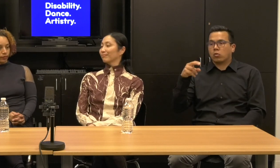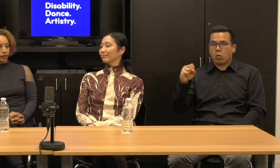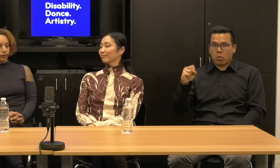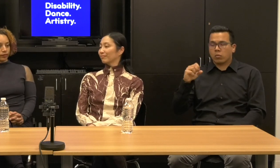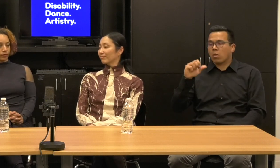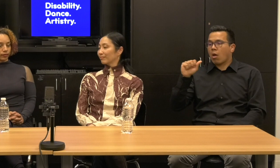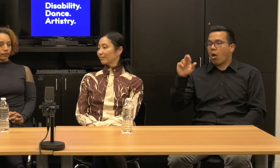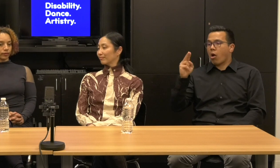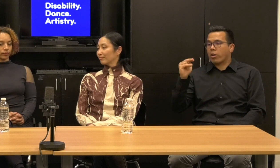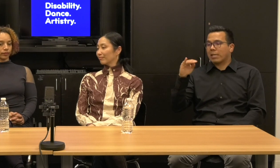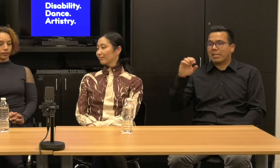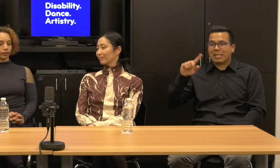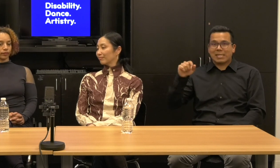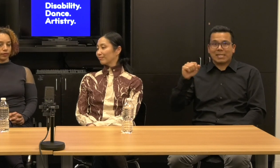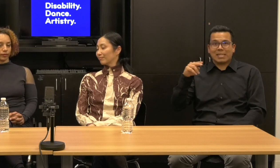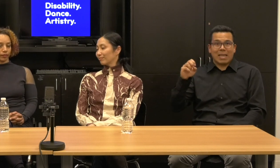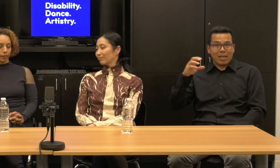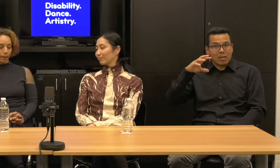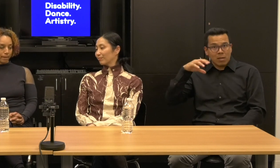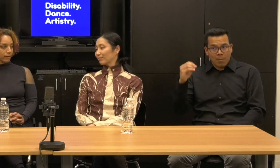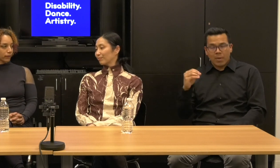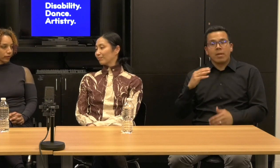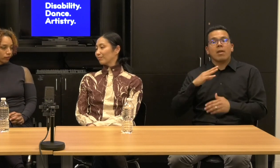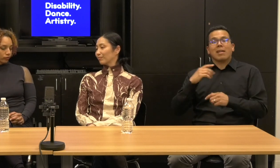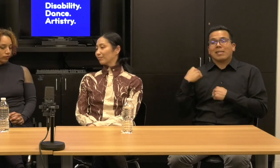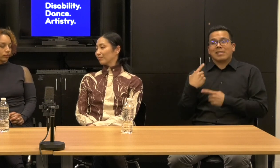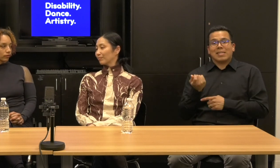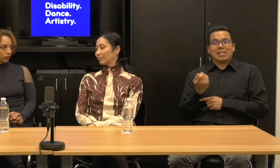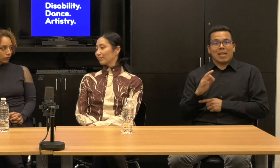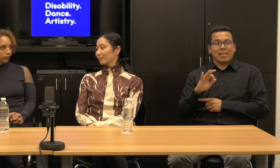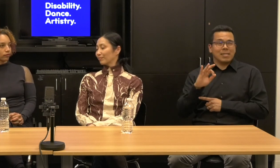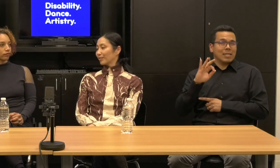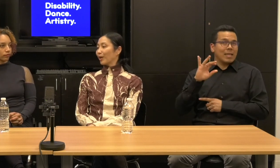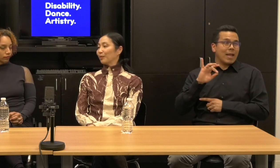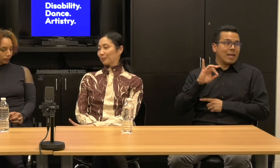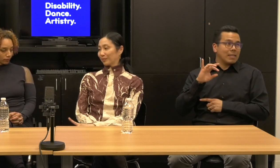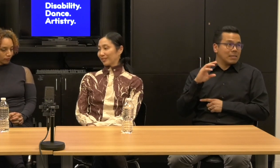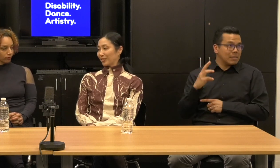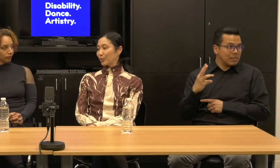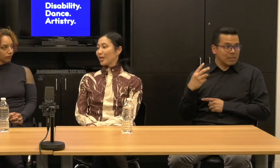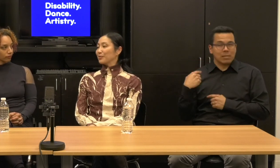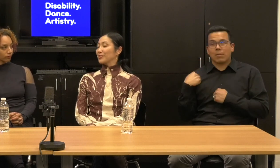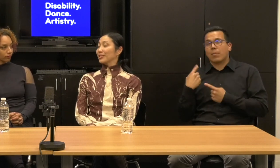And since 2006 she's been the Associate Artistic Director here at New York Live Arts.